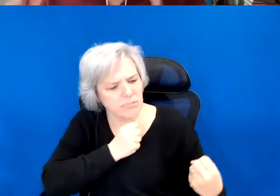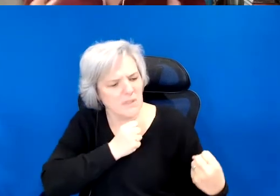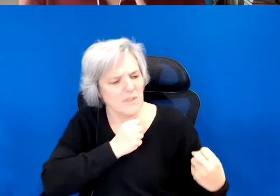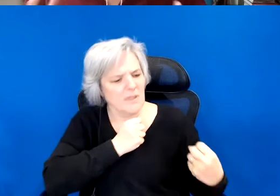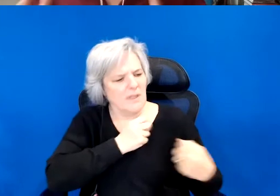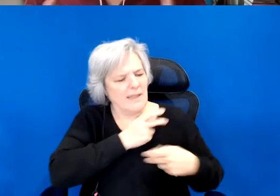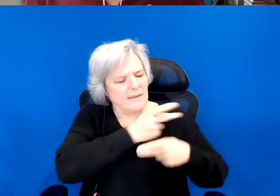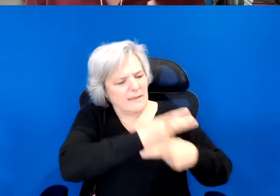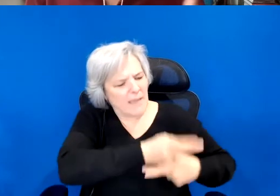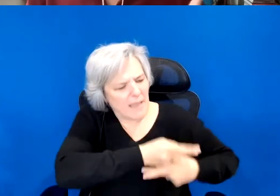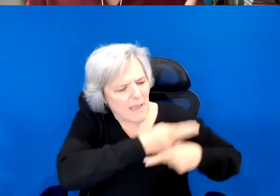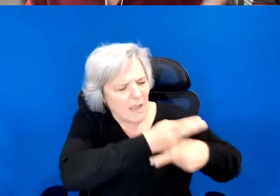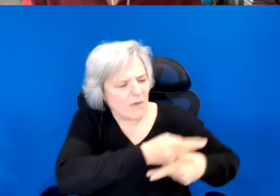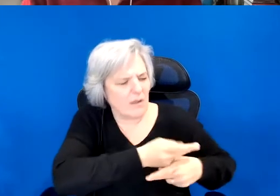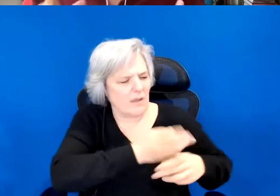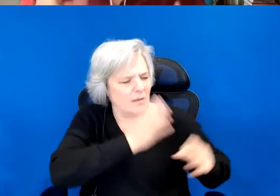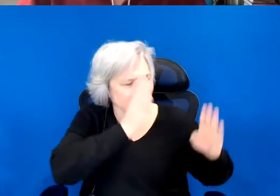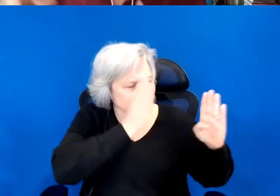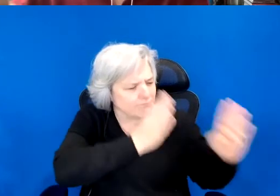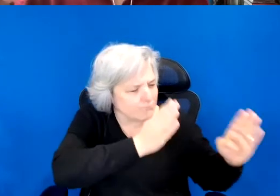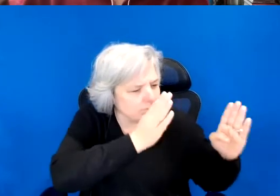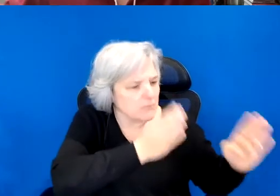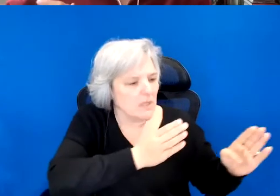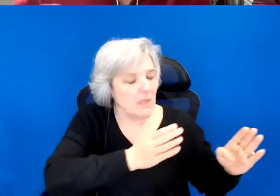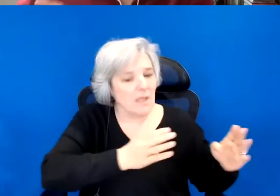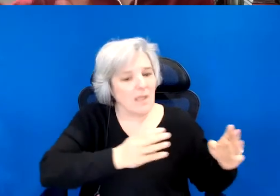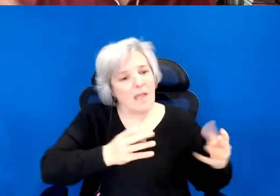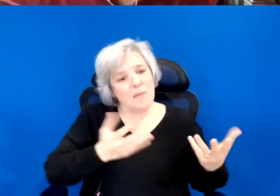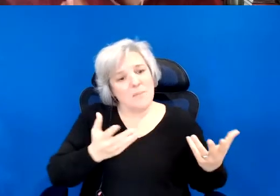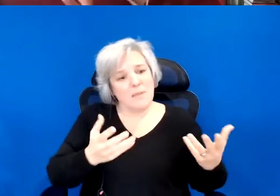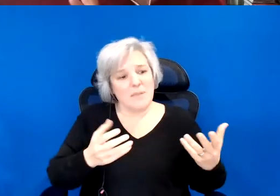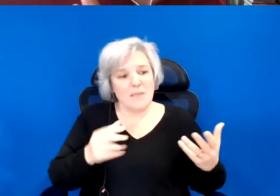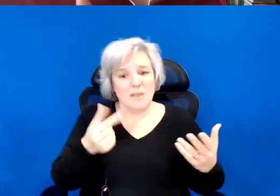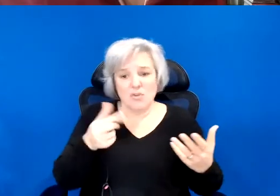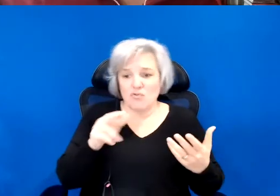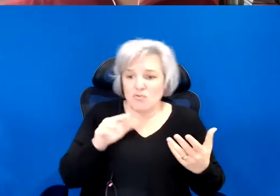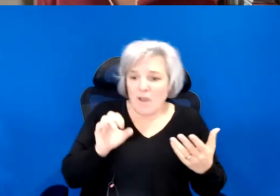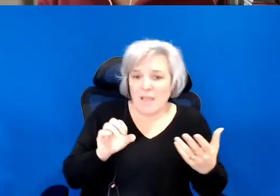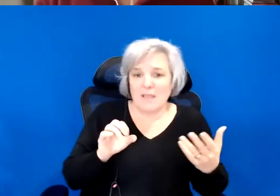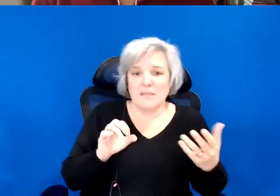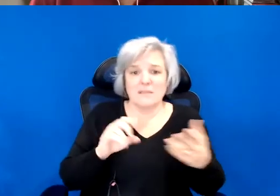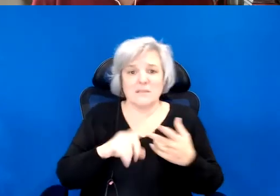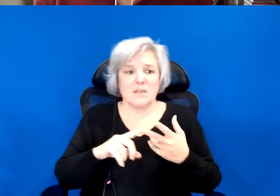like rigorous grace, or maybe even disgrace. A discarding of it.